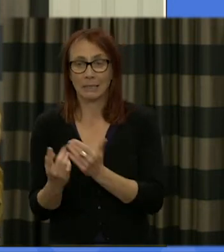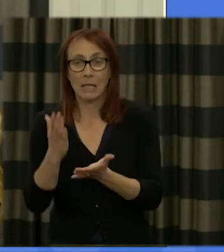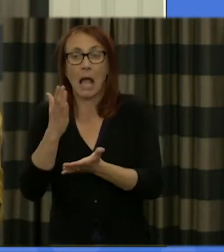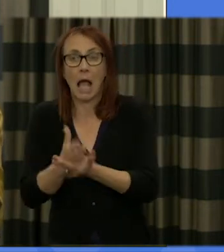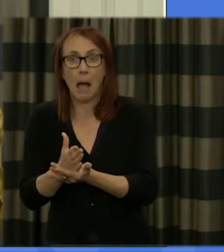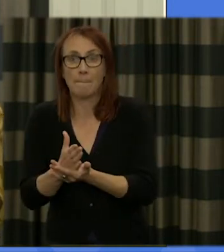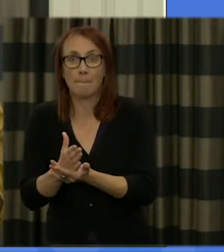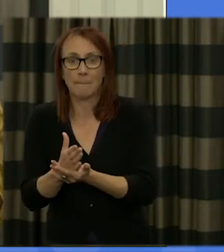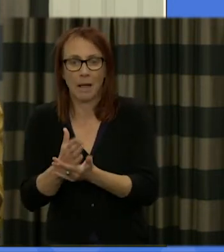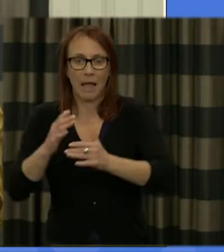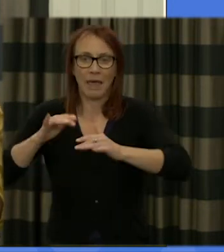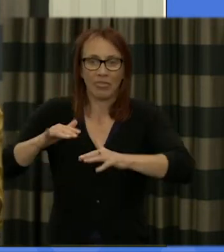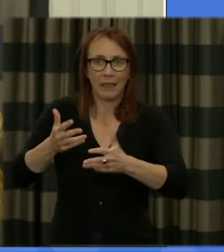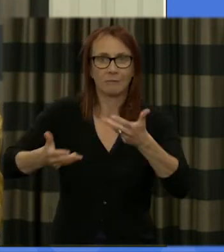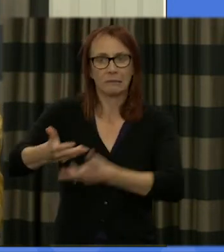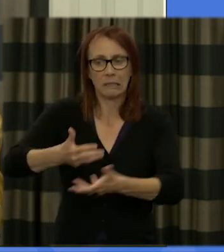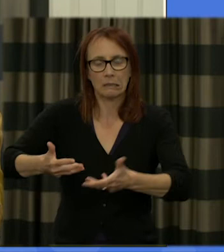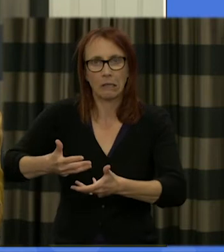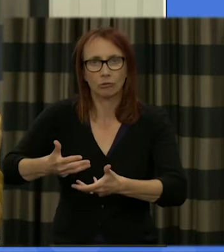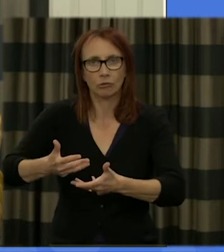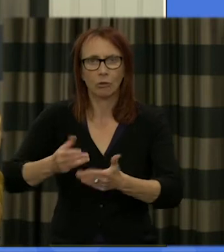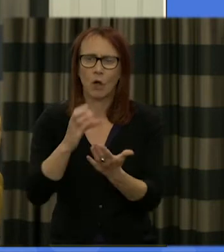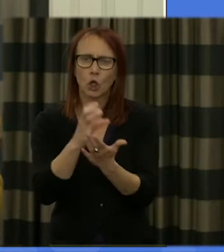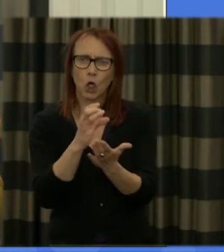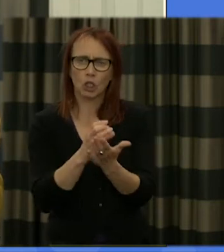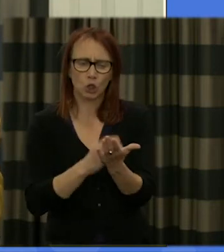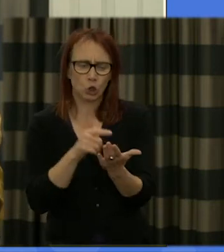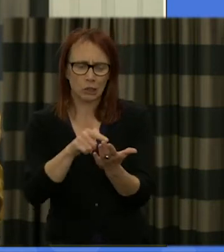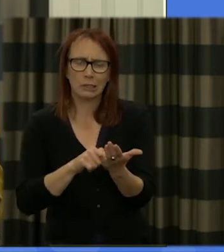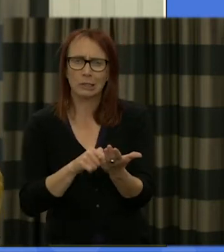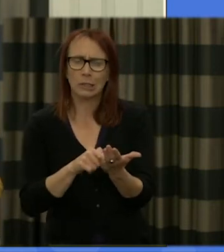poor constitutionally has to happen for that to have traction what's the